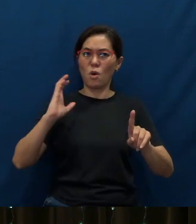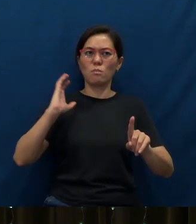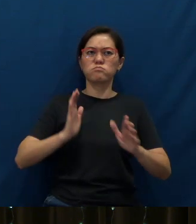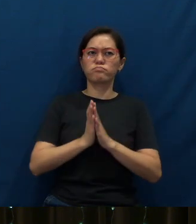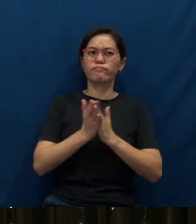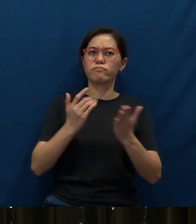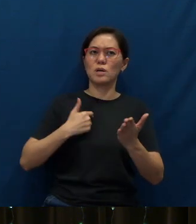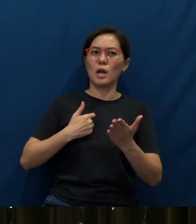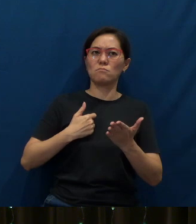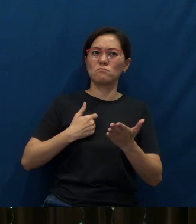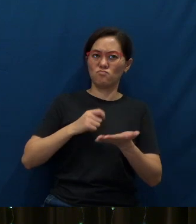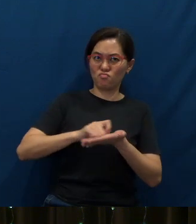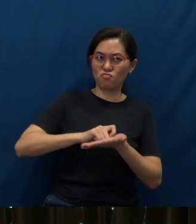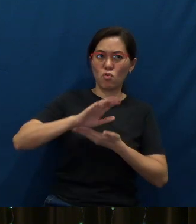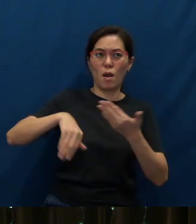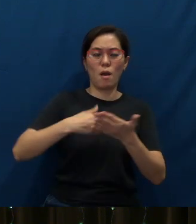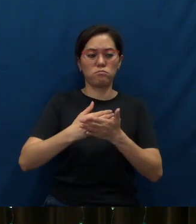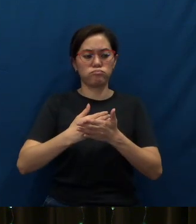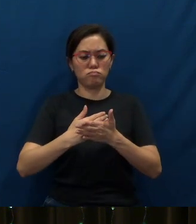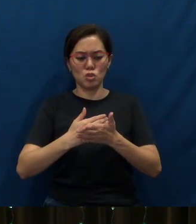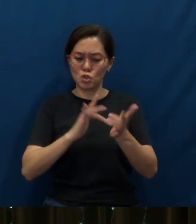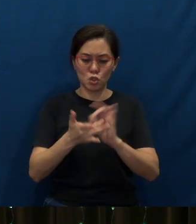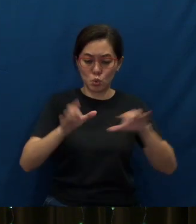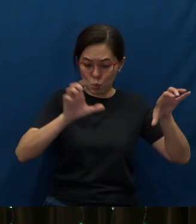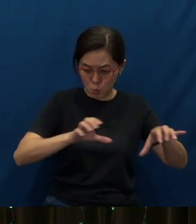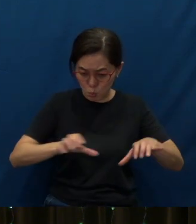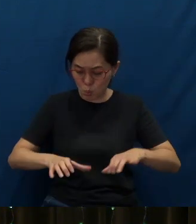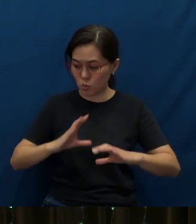I wrote about all that Jesus began to do and to teach